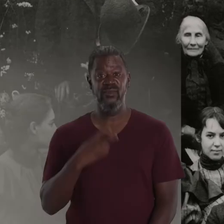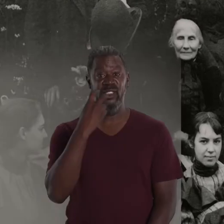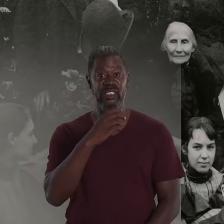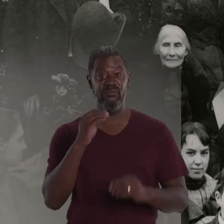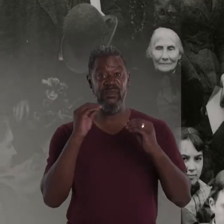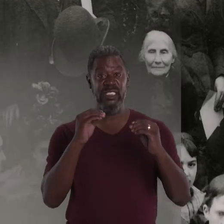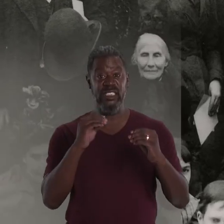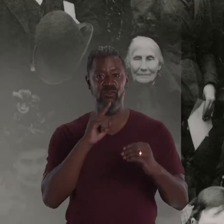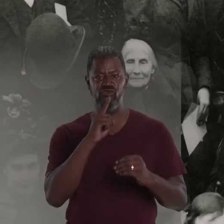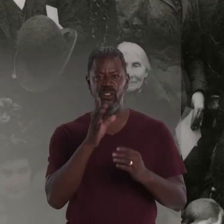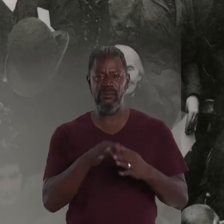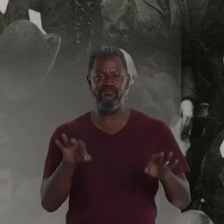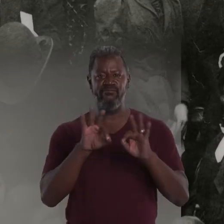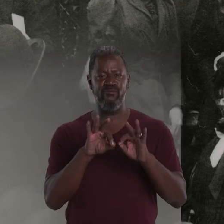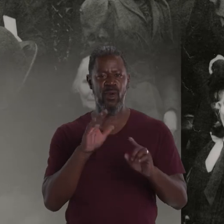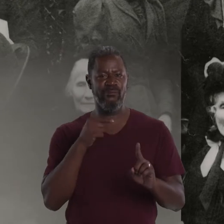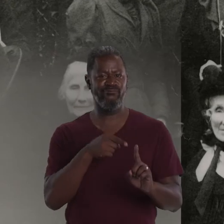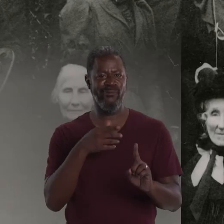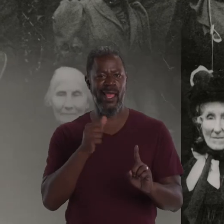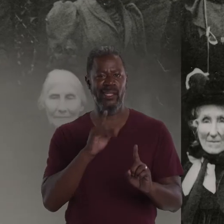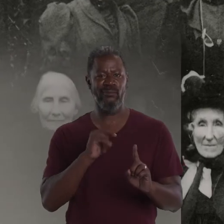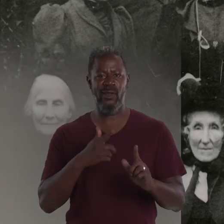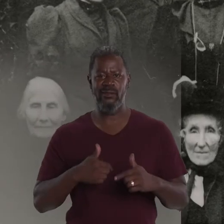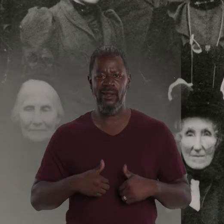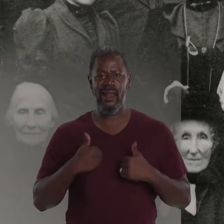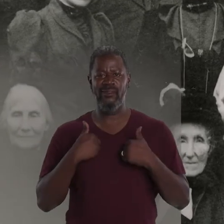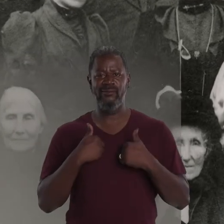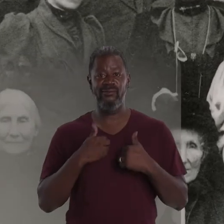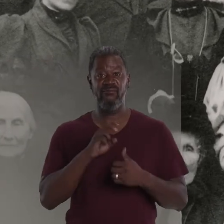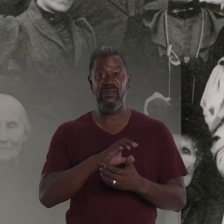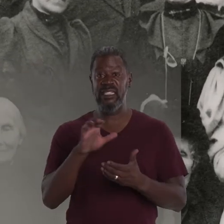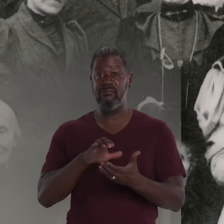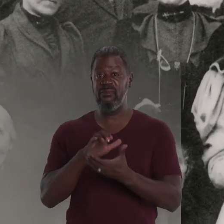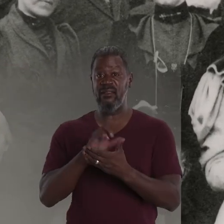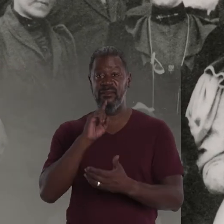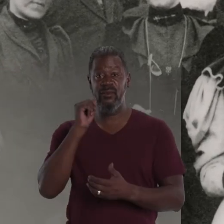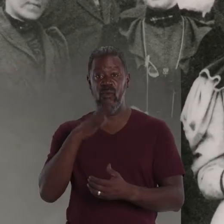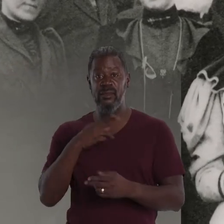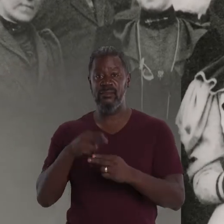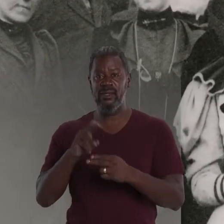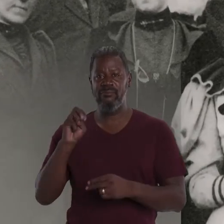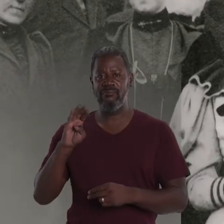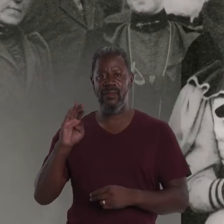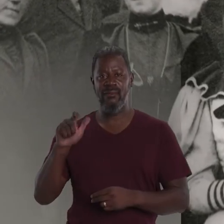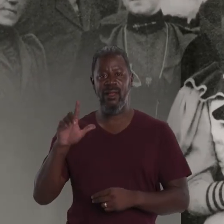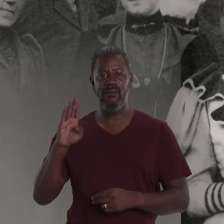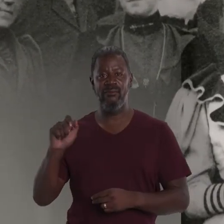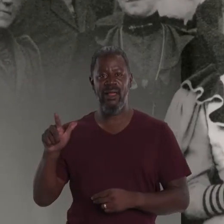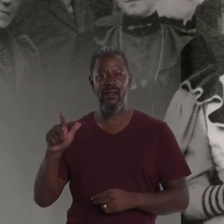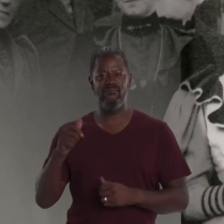Speech teaching was a central part of Bell's life. And he married a deaf woman, Mabel Bell,